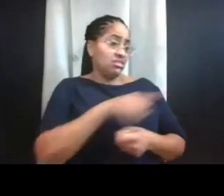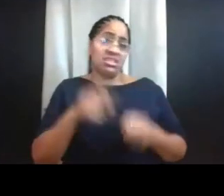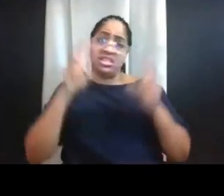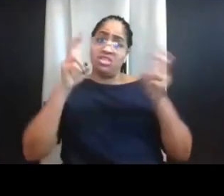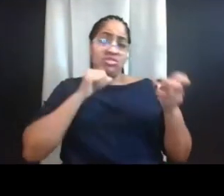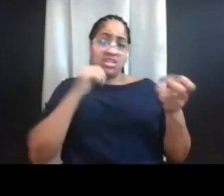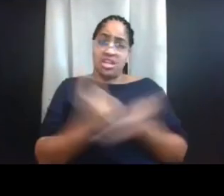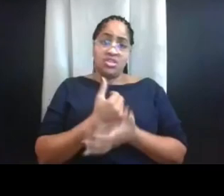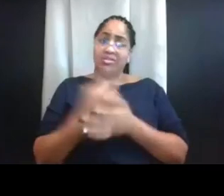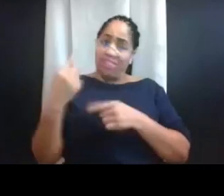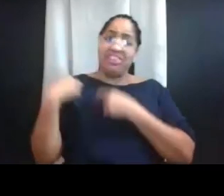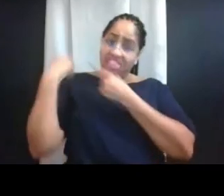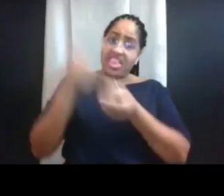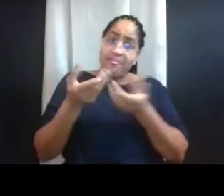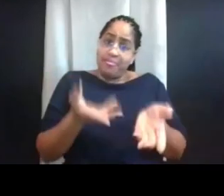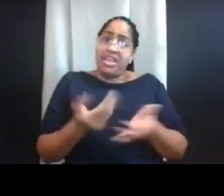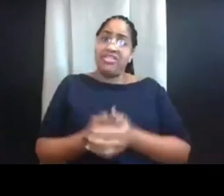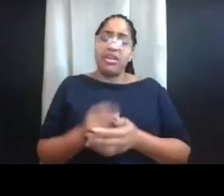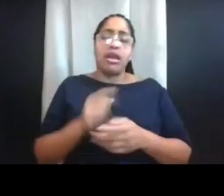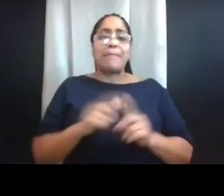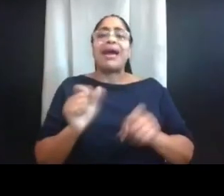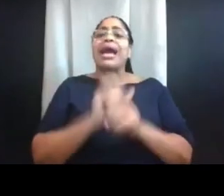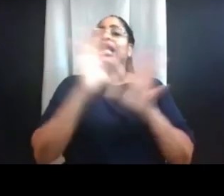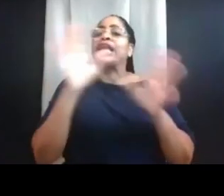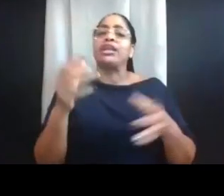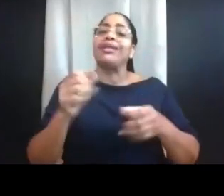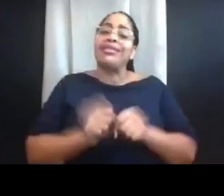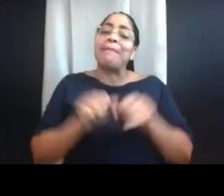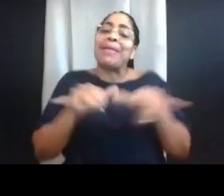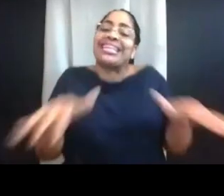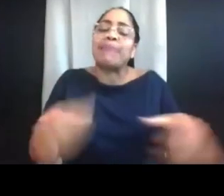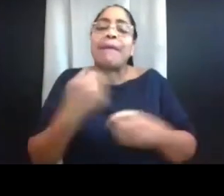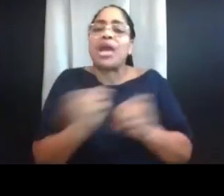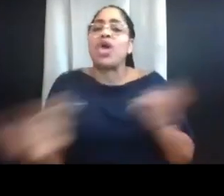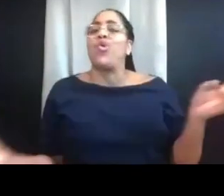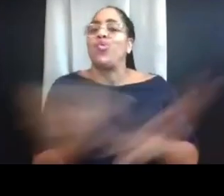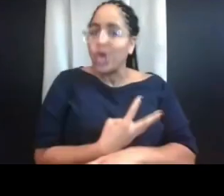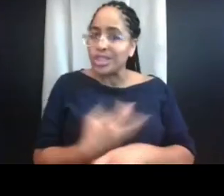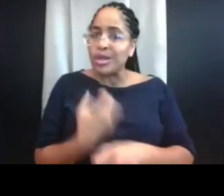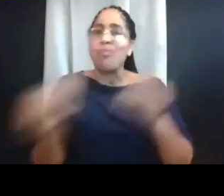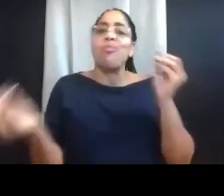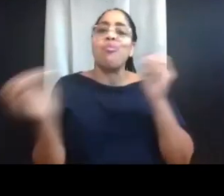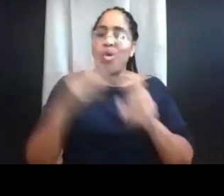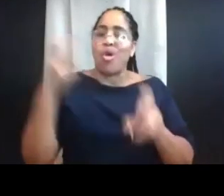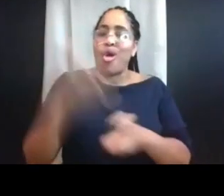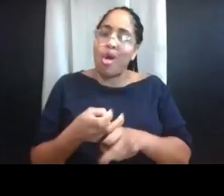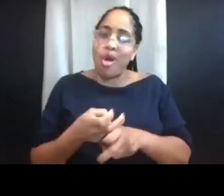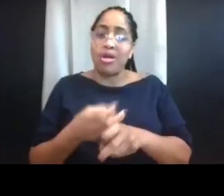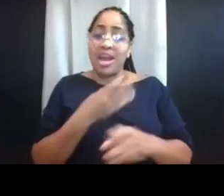but clearly the pandemic has made it worse and made it more difficult. And again, with this in mind,